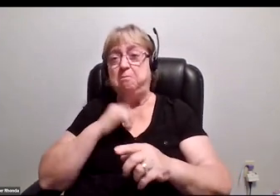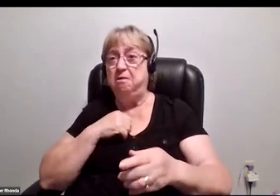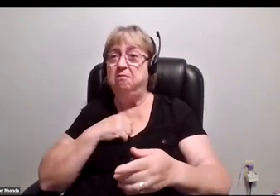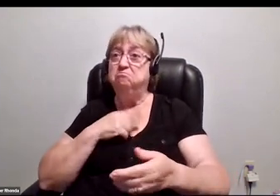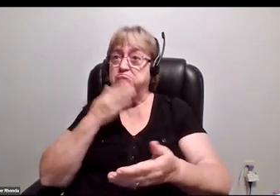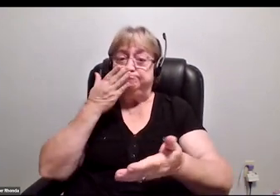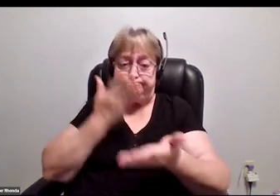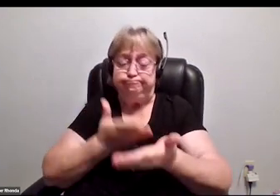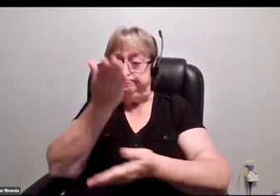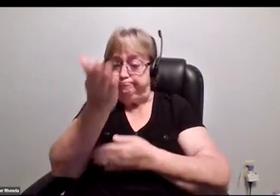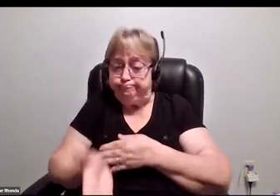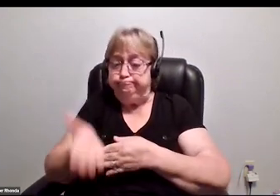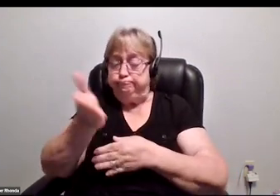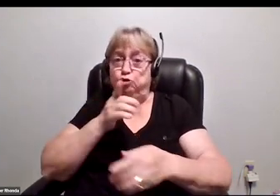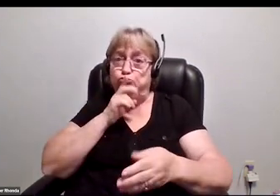That includes your body and your mind.